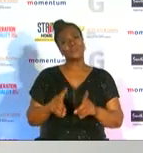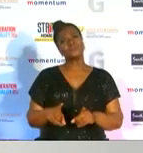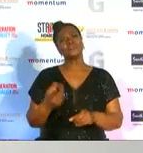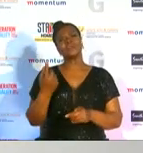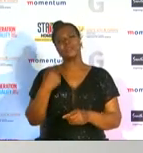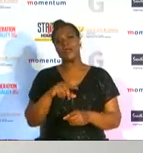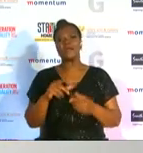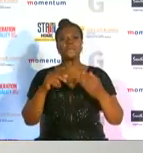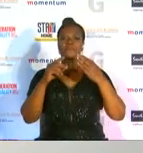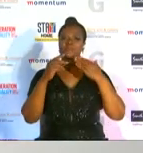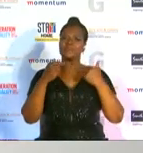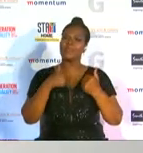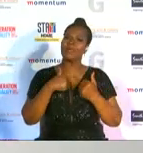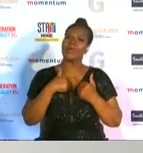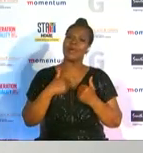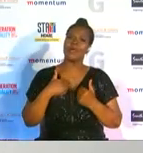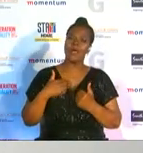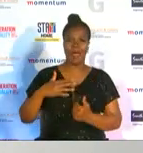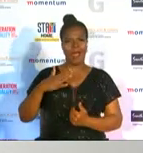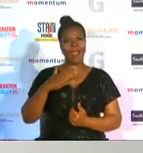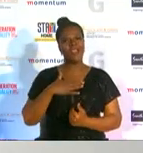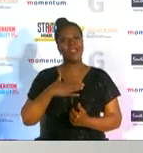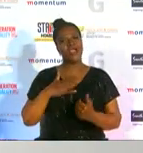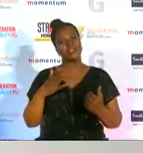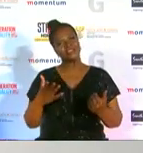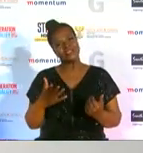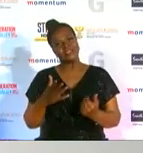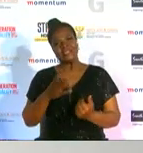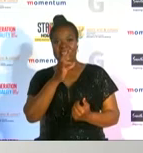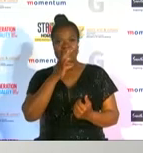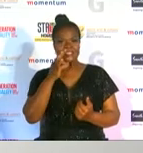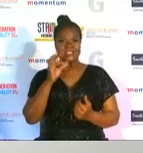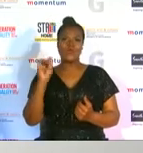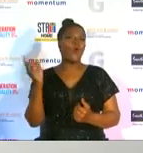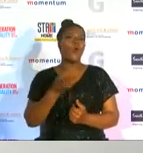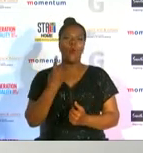i'd like to use this chance also to say to the many young girls and women in